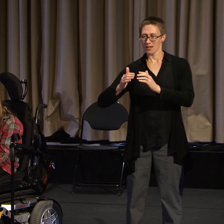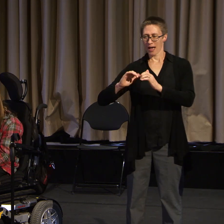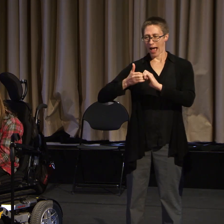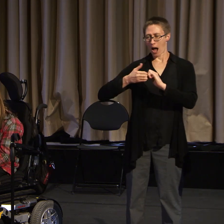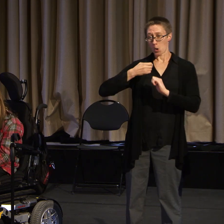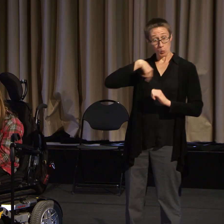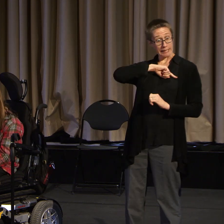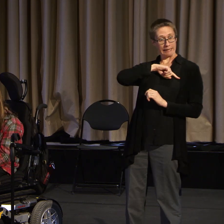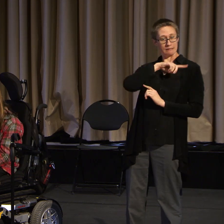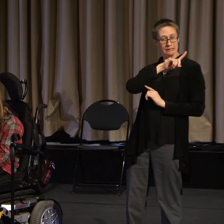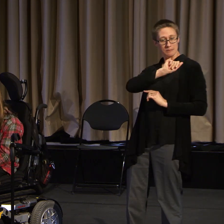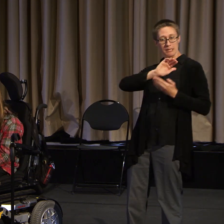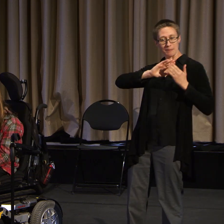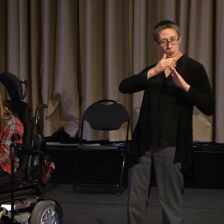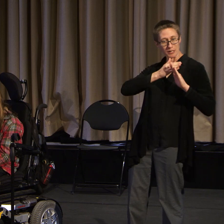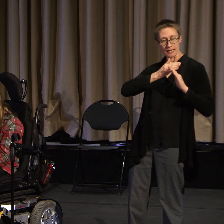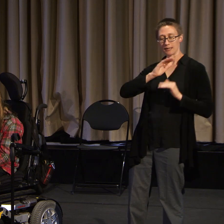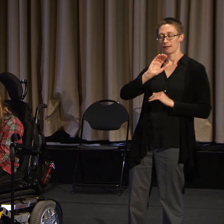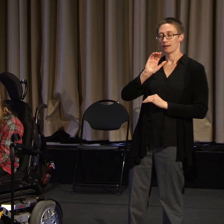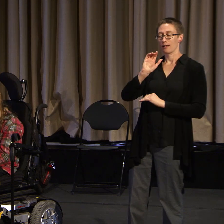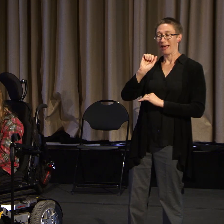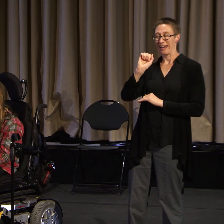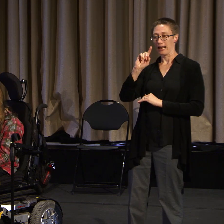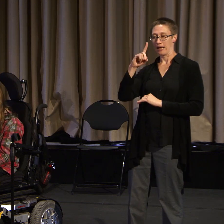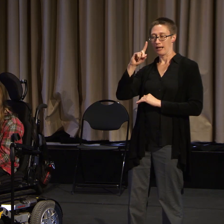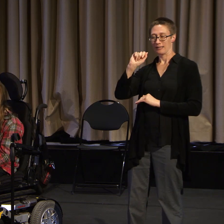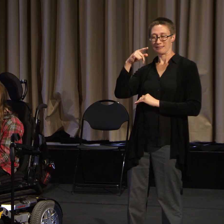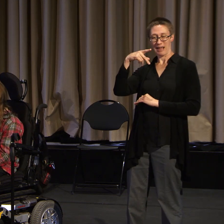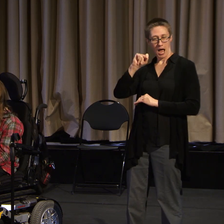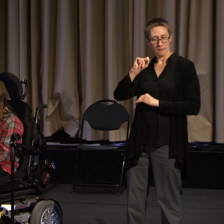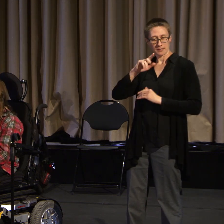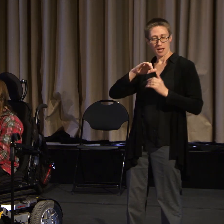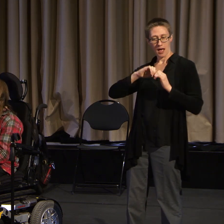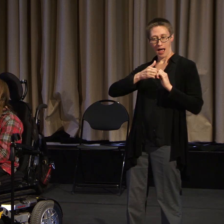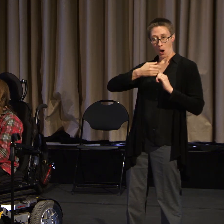the disability community in disability advocacy.